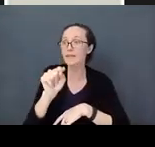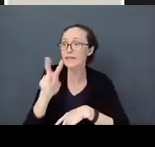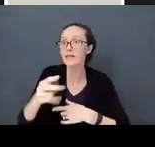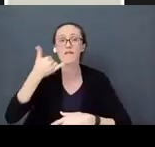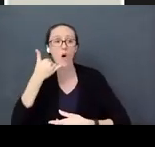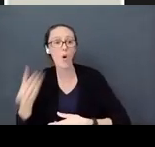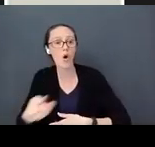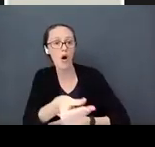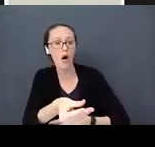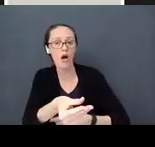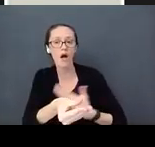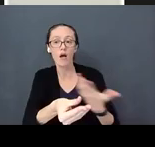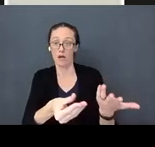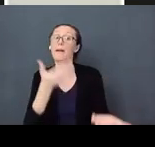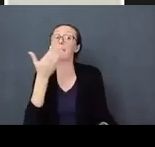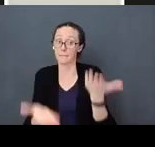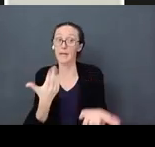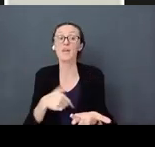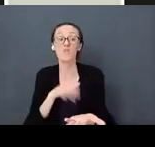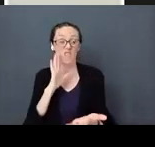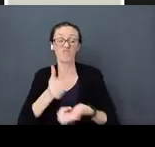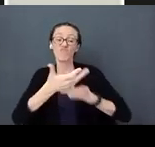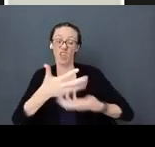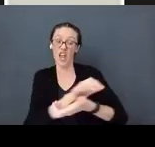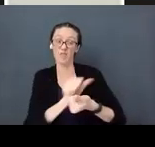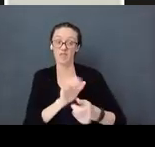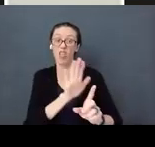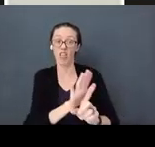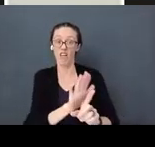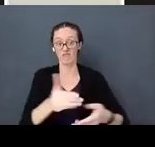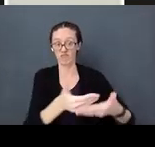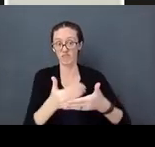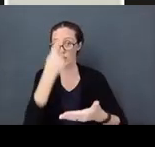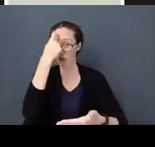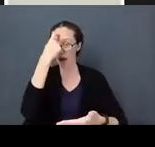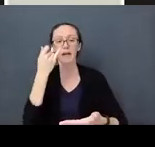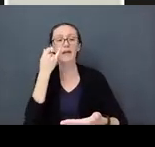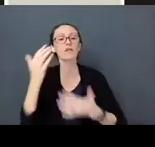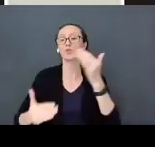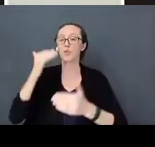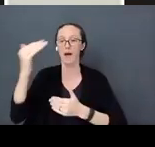We are maybe doing damage to the baby’s brain by giving him too much screen time